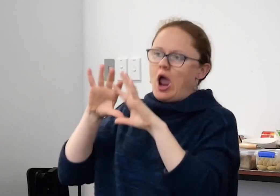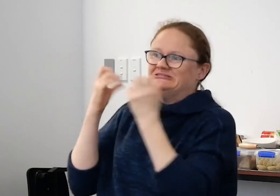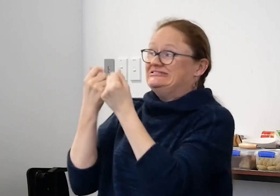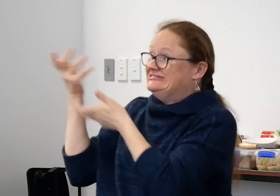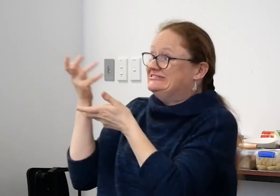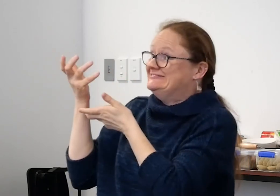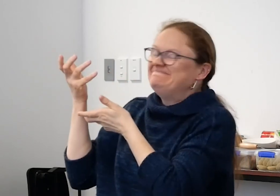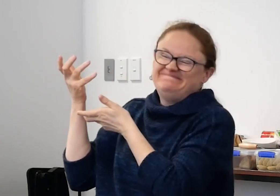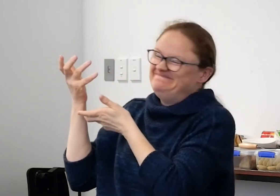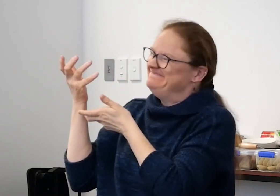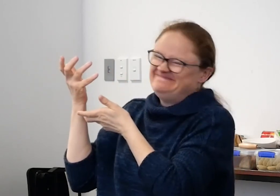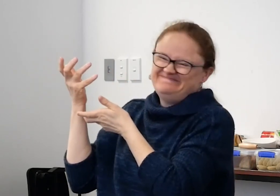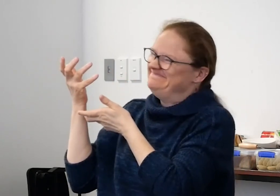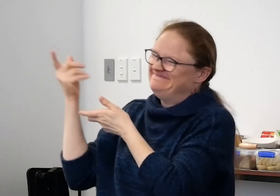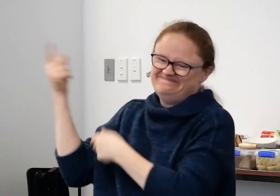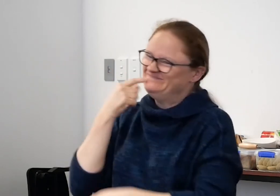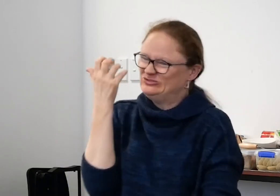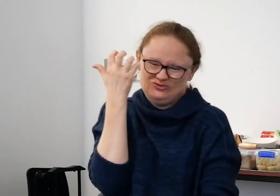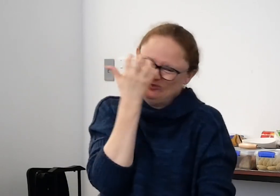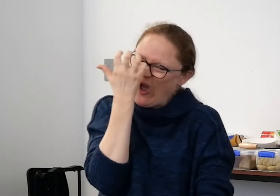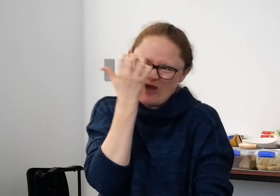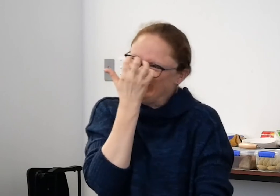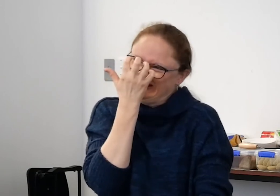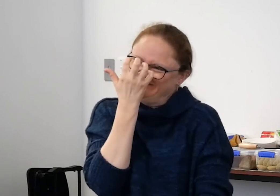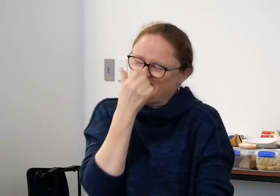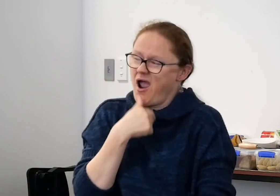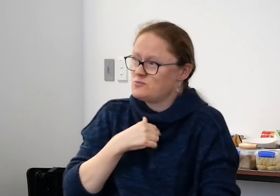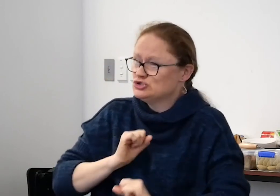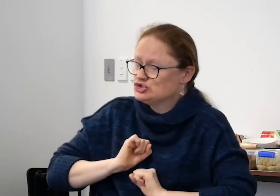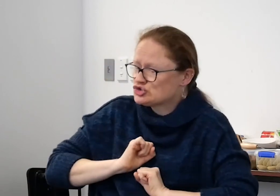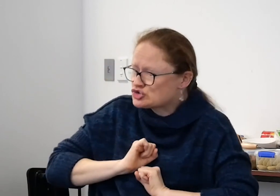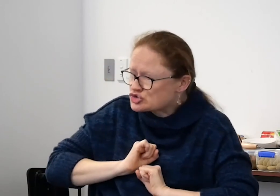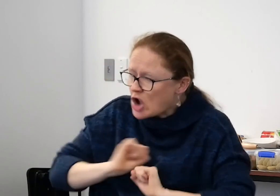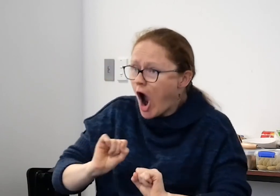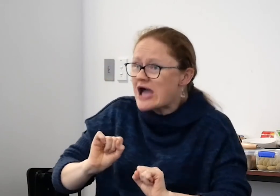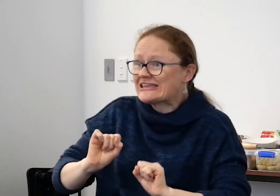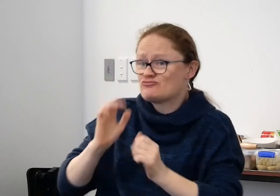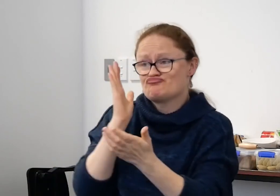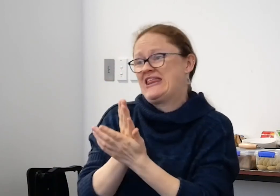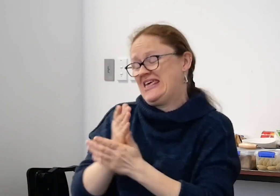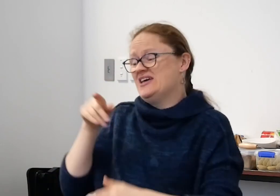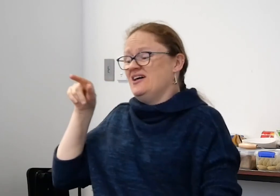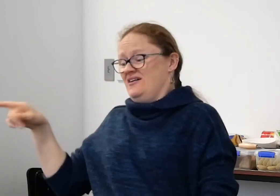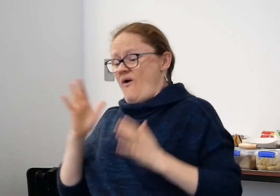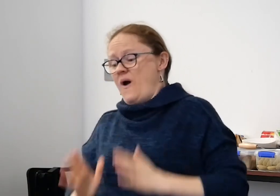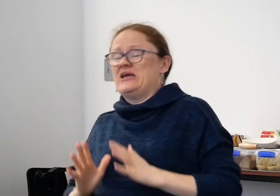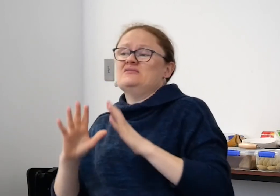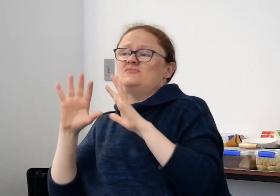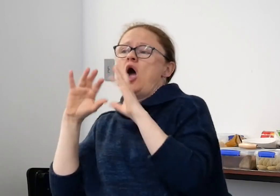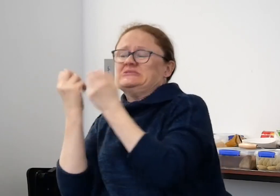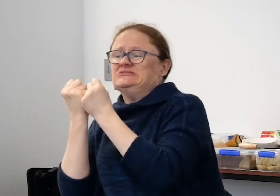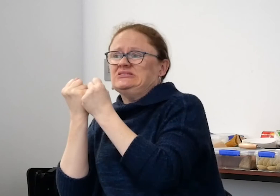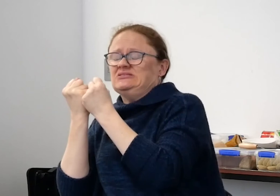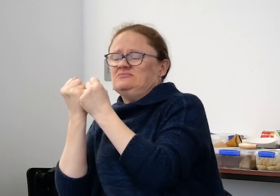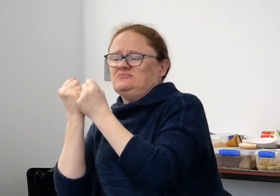And unfortunately the human rights commission said "Sorry, we can't move this forward" because